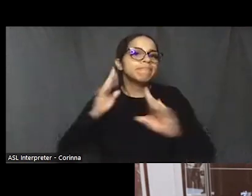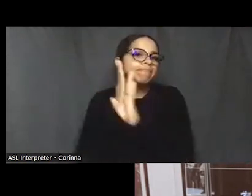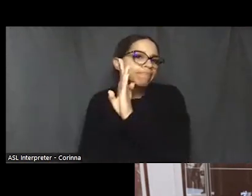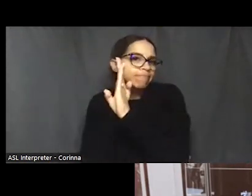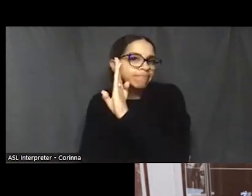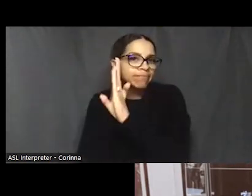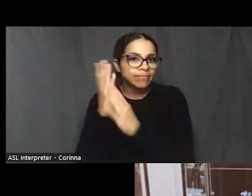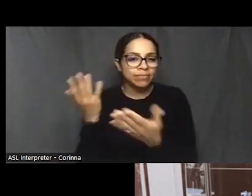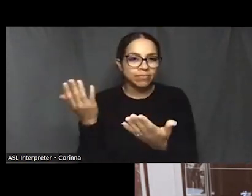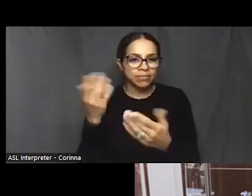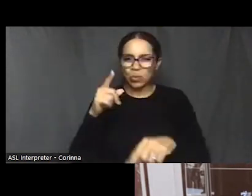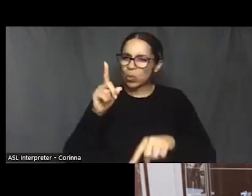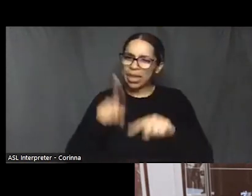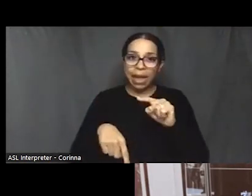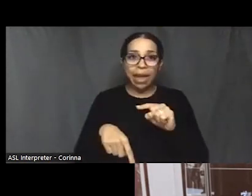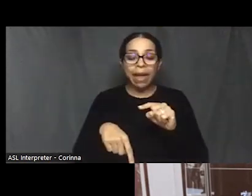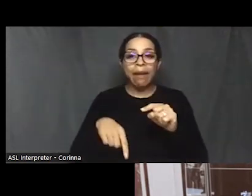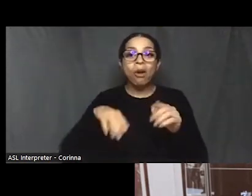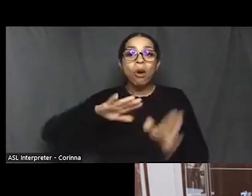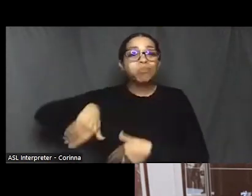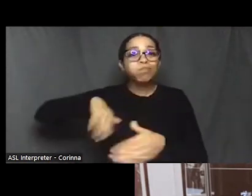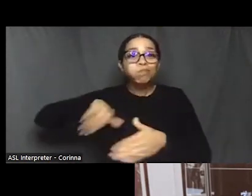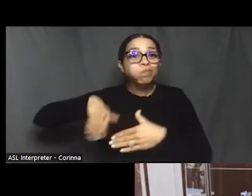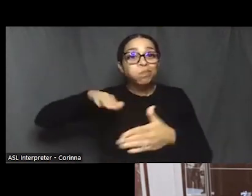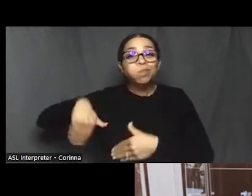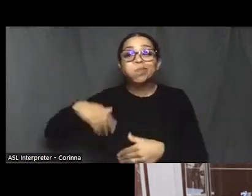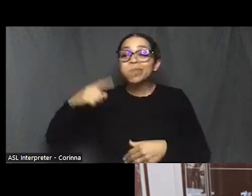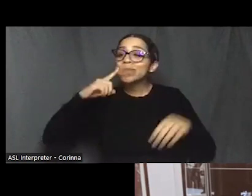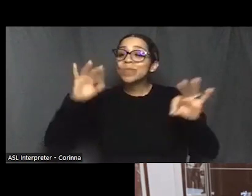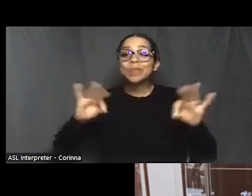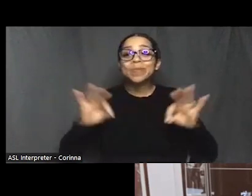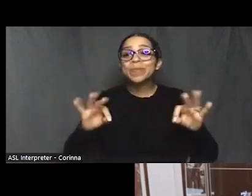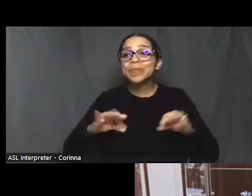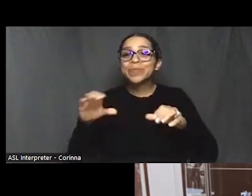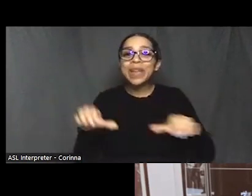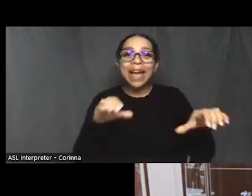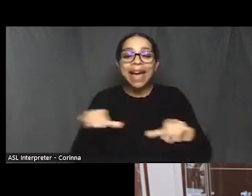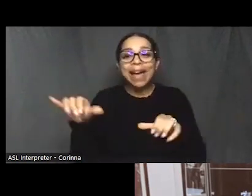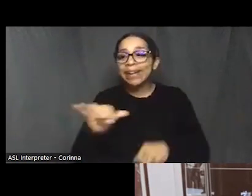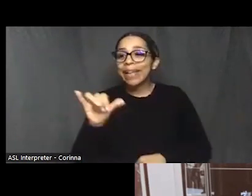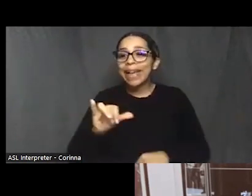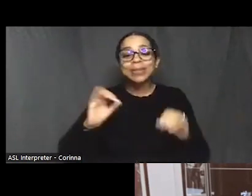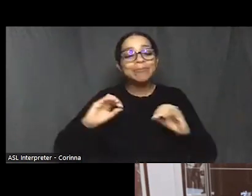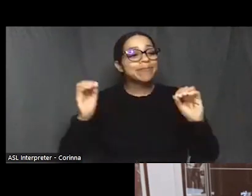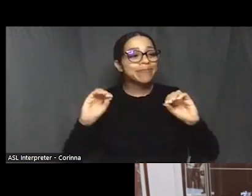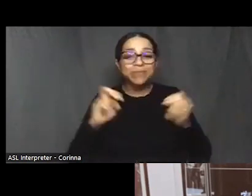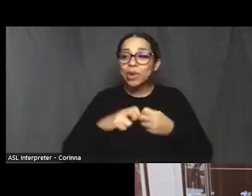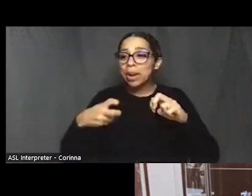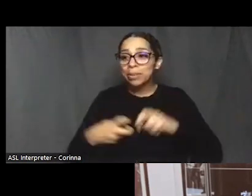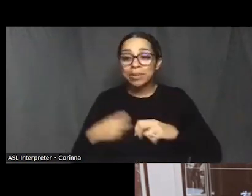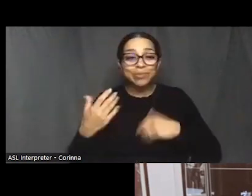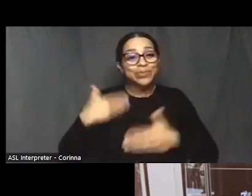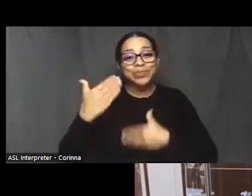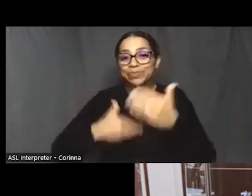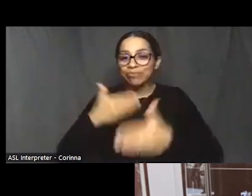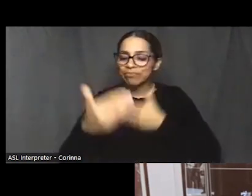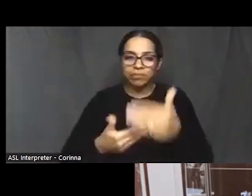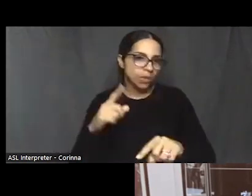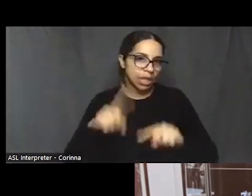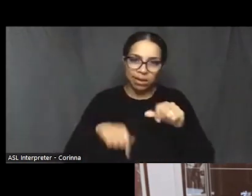under the carpet and acting like it doesn't exist. So your work and role is work